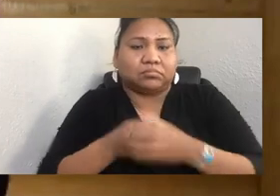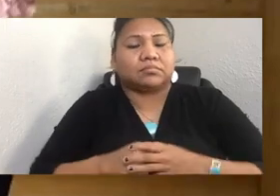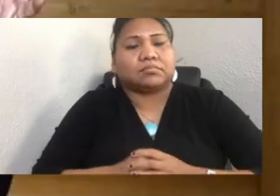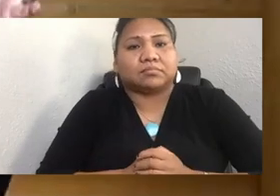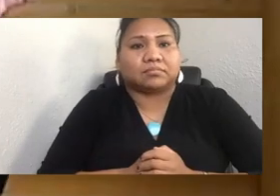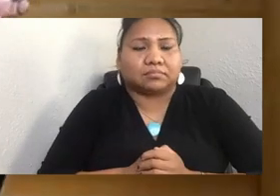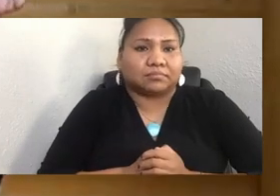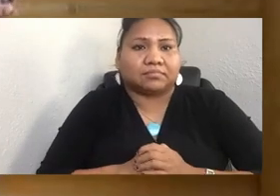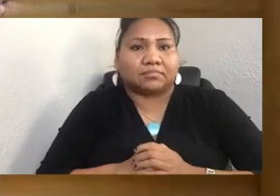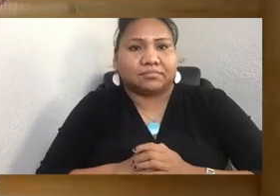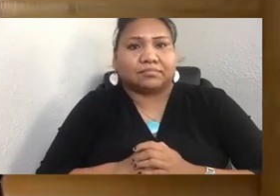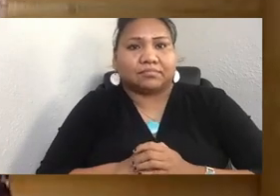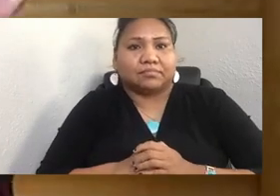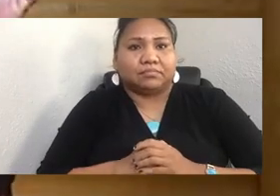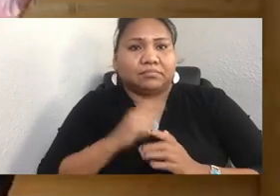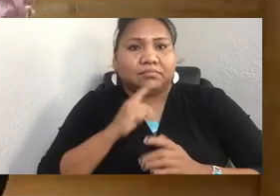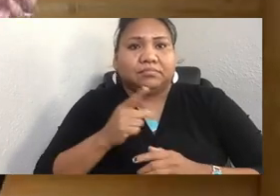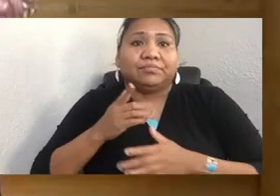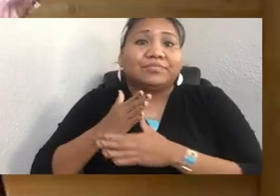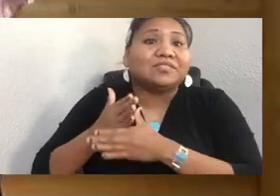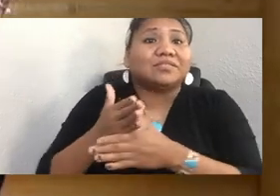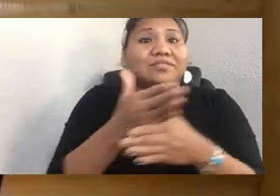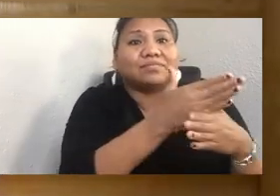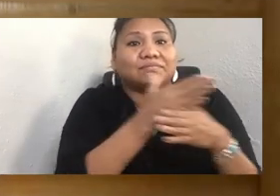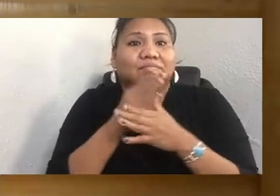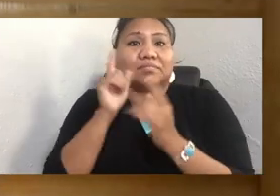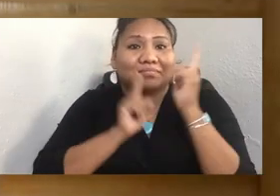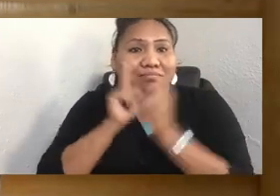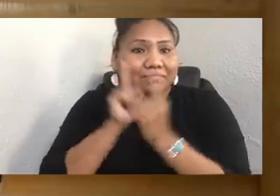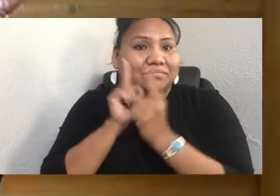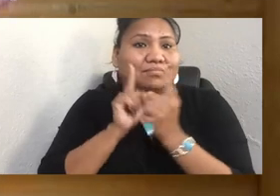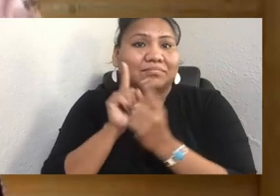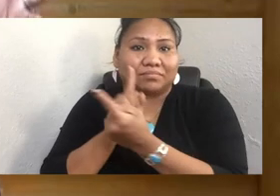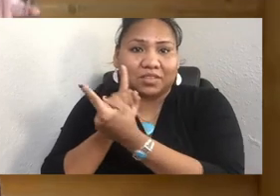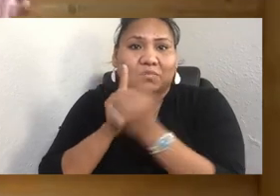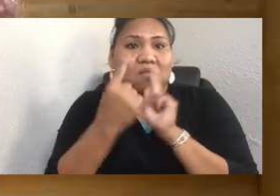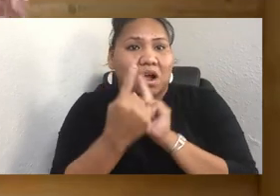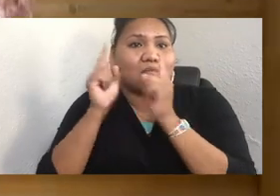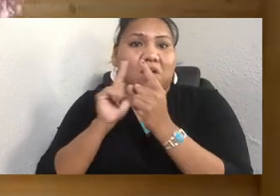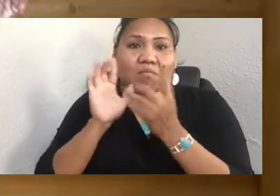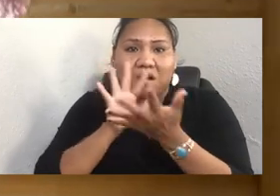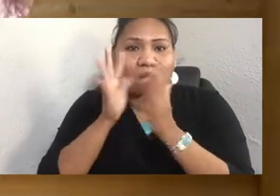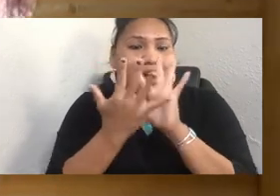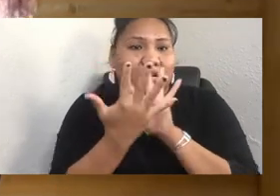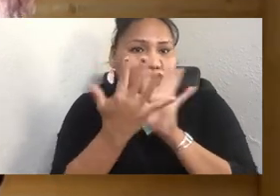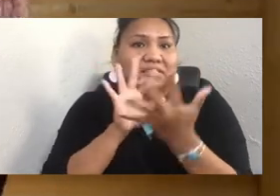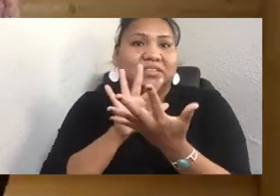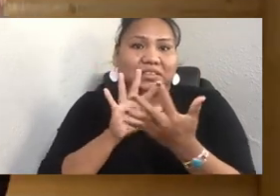and that everything we have we shared with one another, not just .